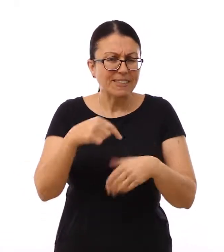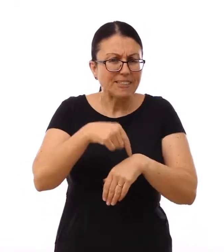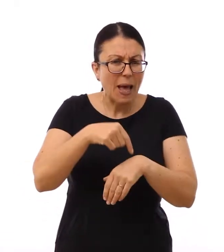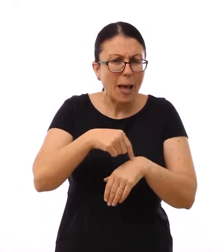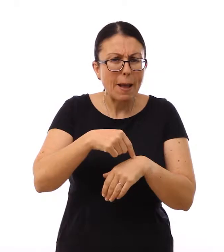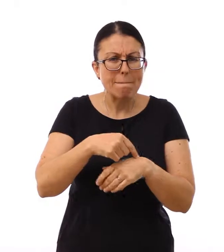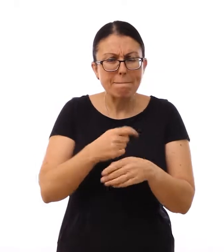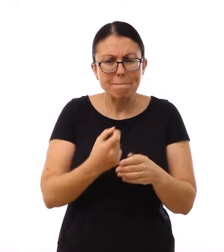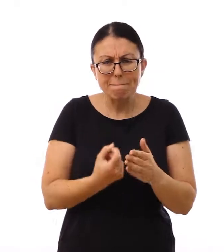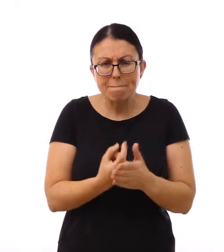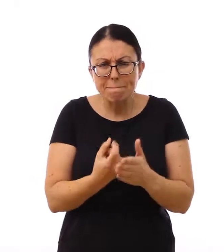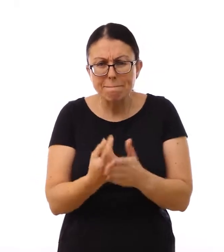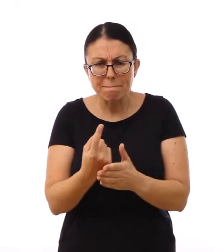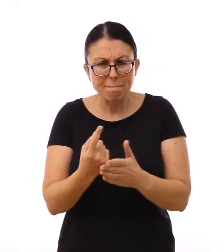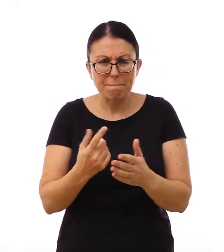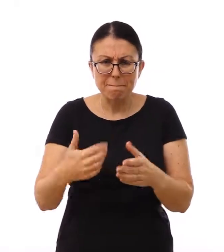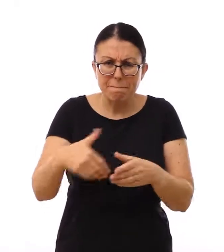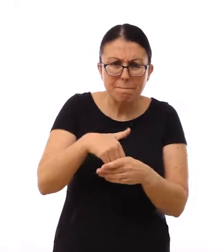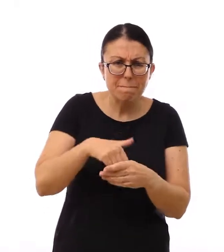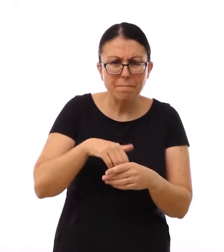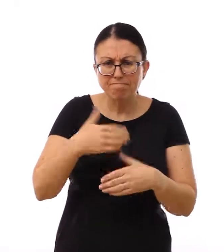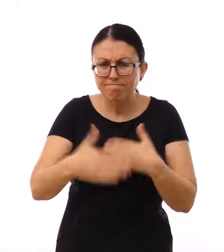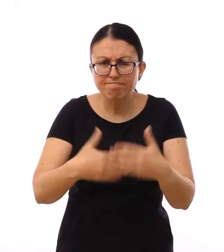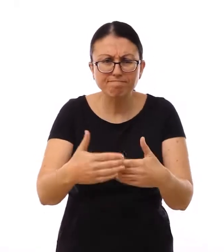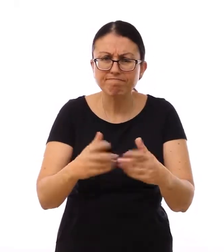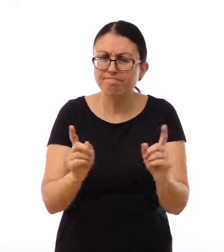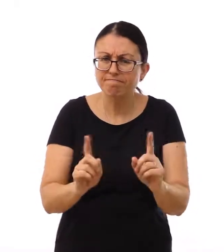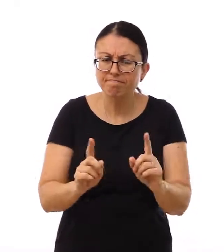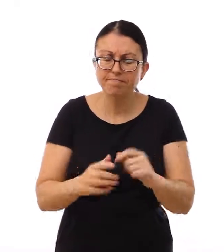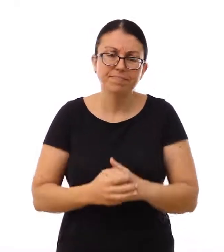How much time will it take?